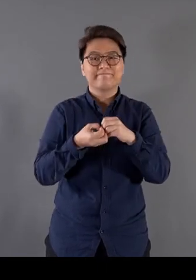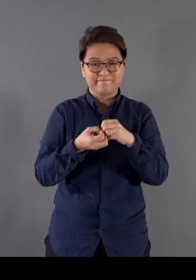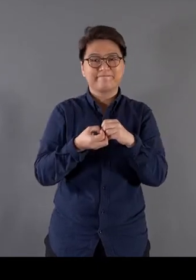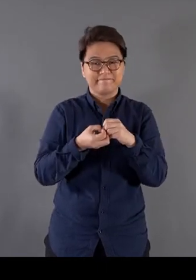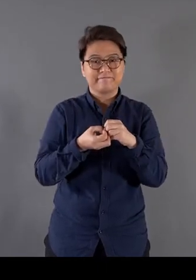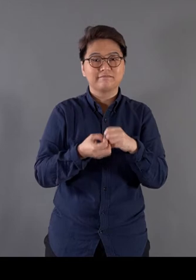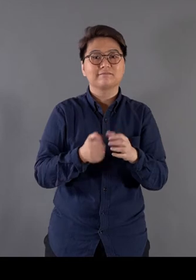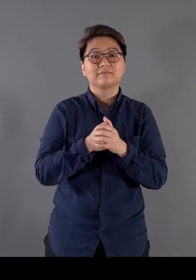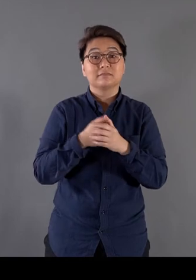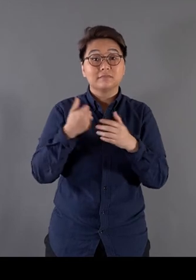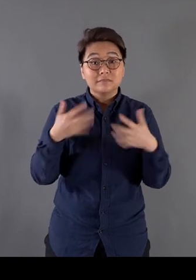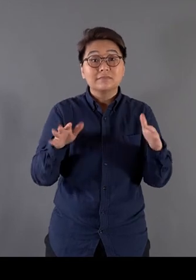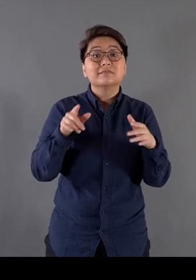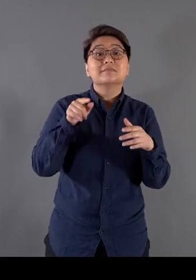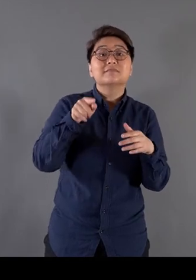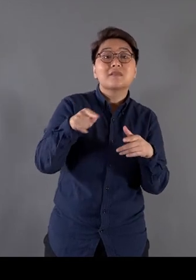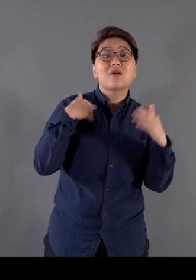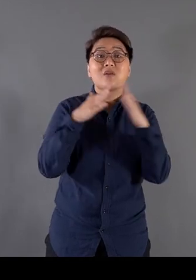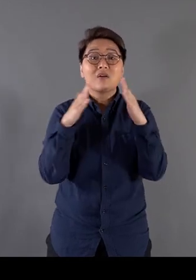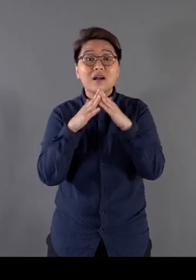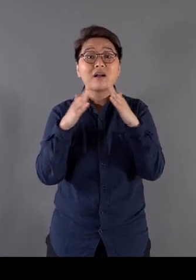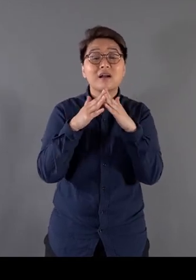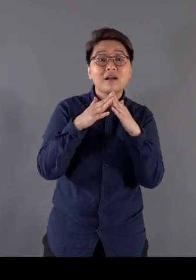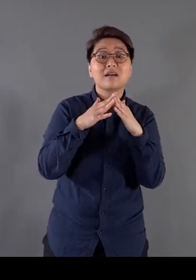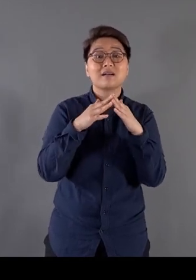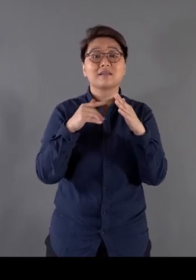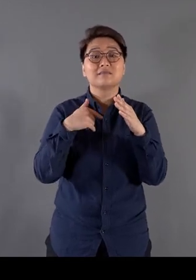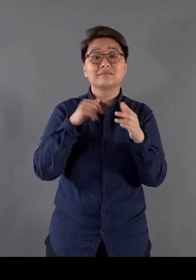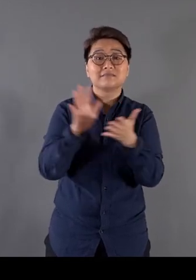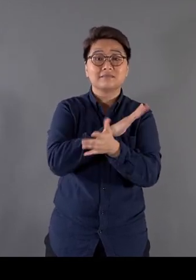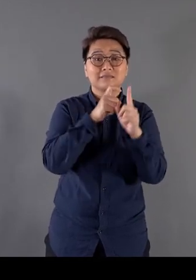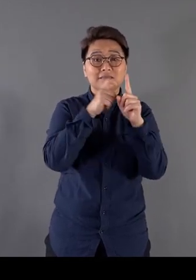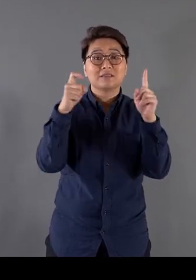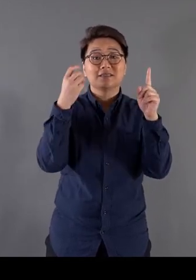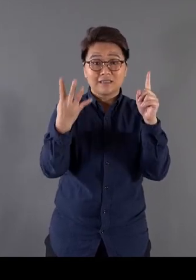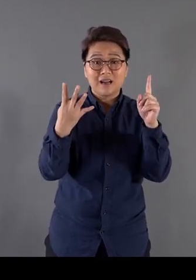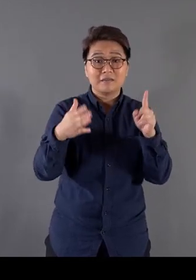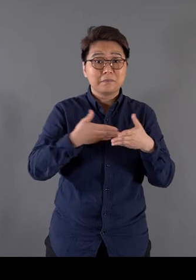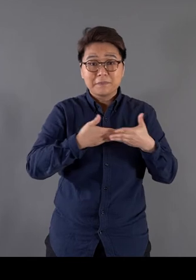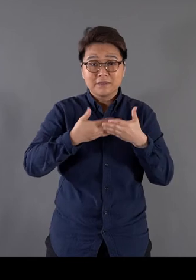However, the birth of my child in 1994 brought changes to my family